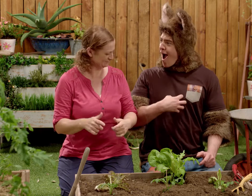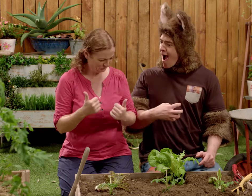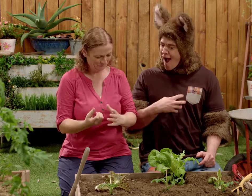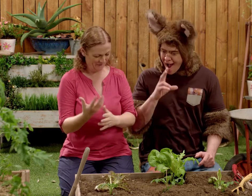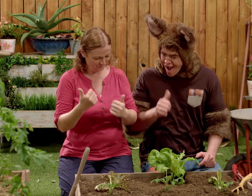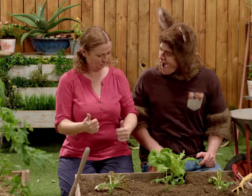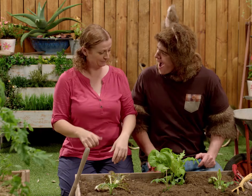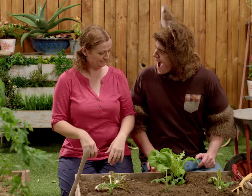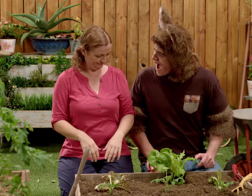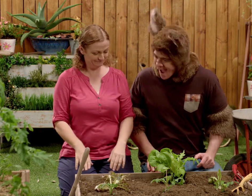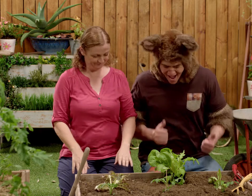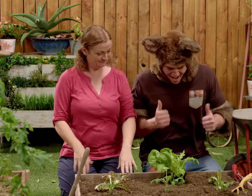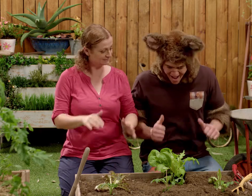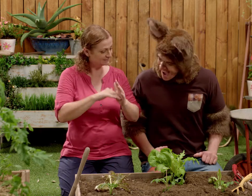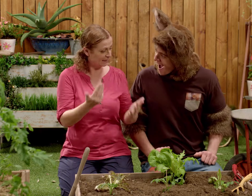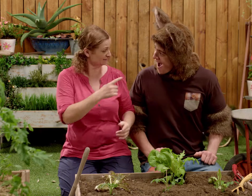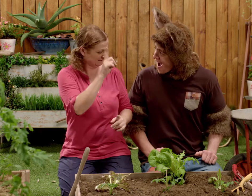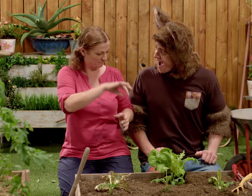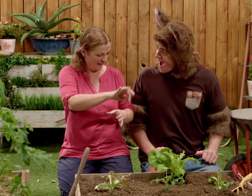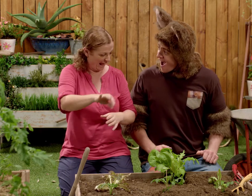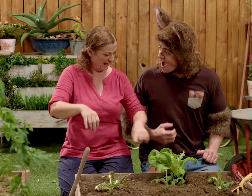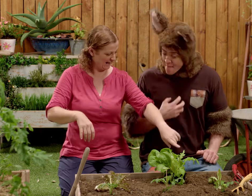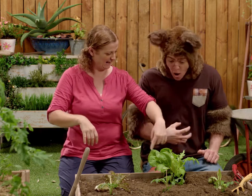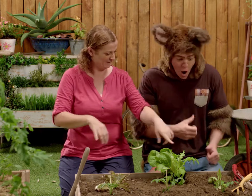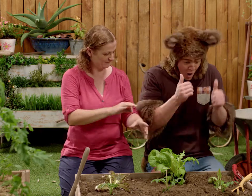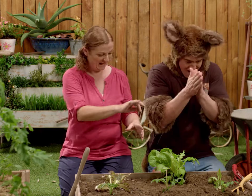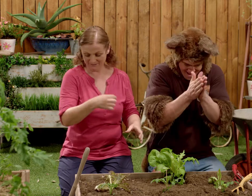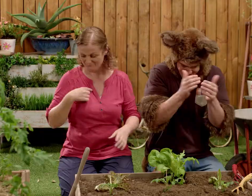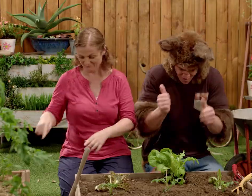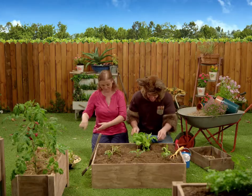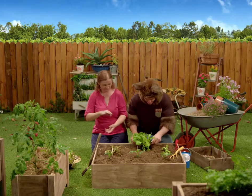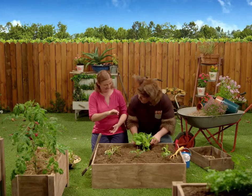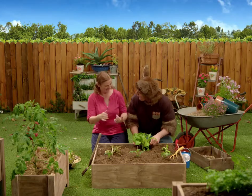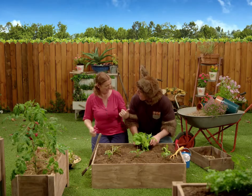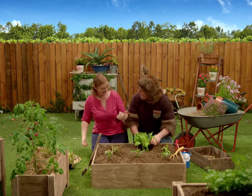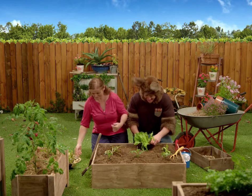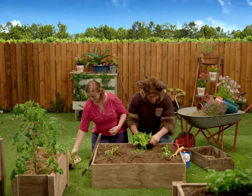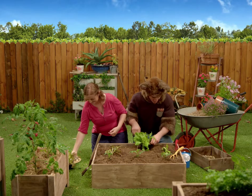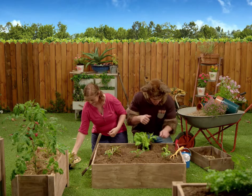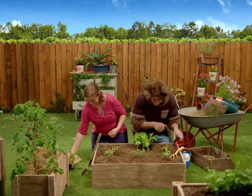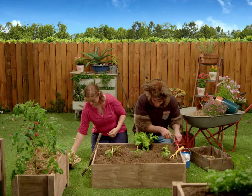Oh. Now, we just need to plant a few more. Okay.